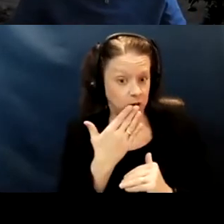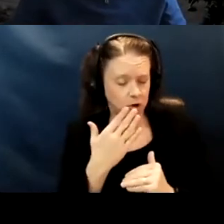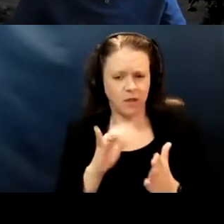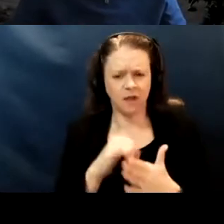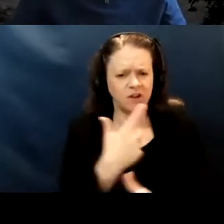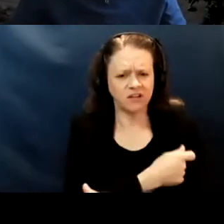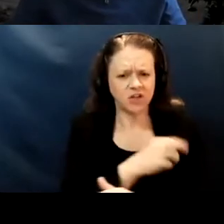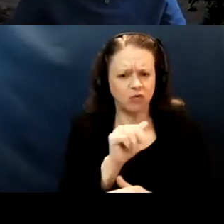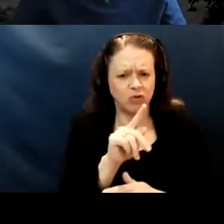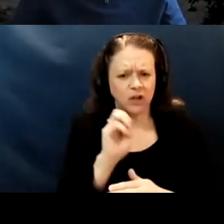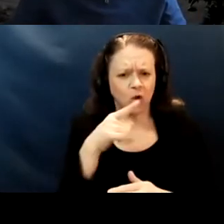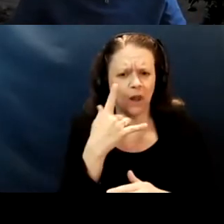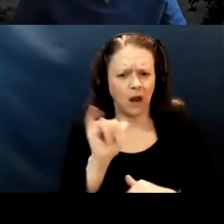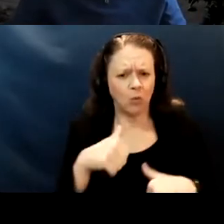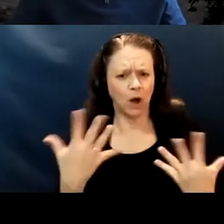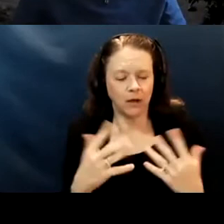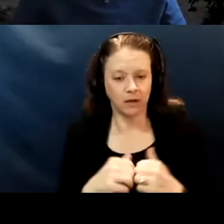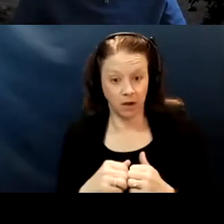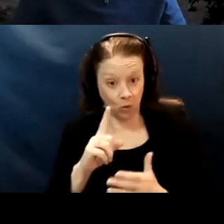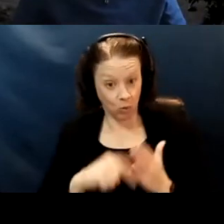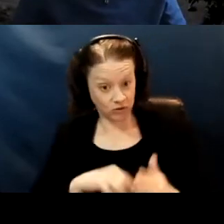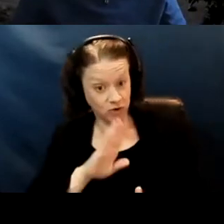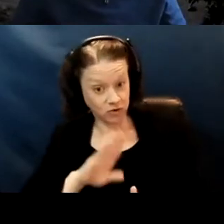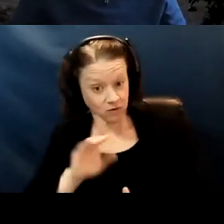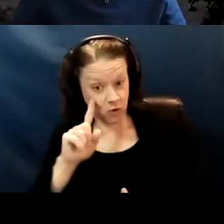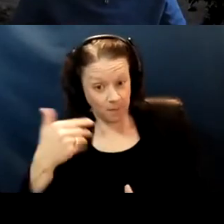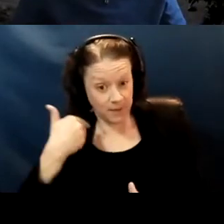And the frustrating part for me is that,